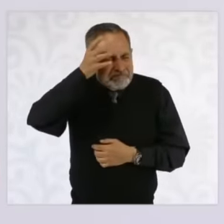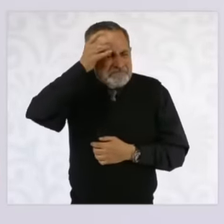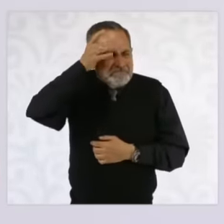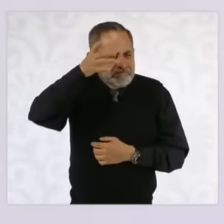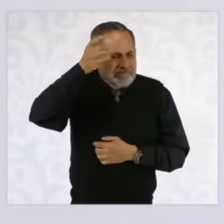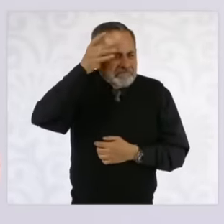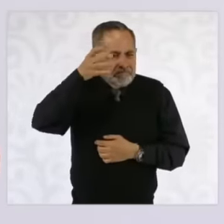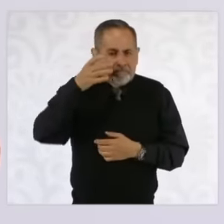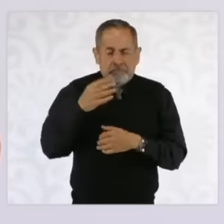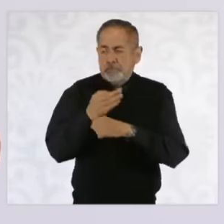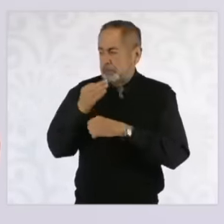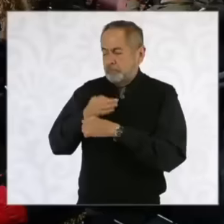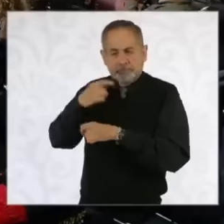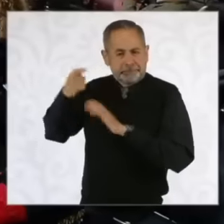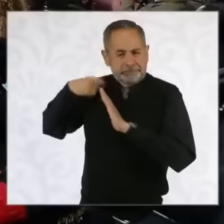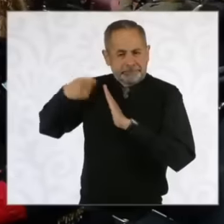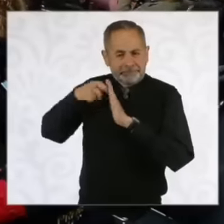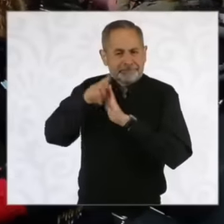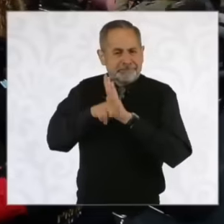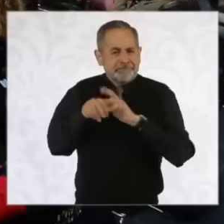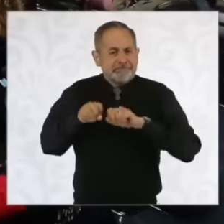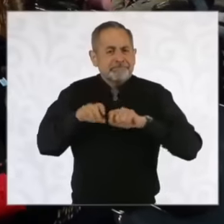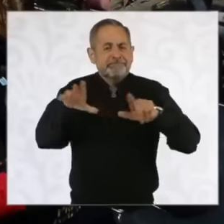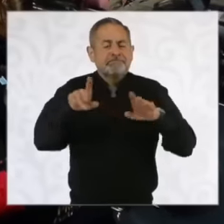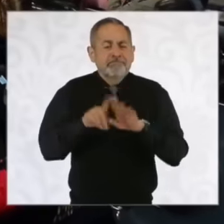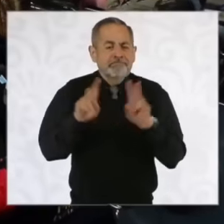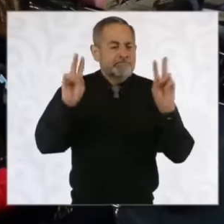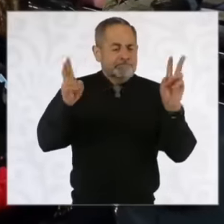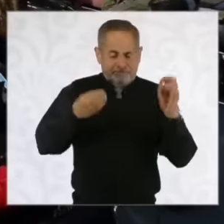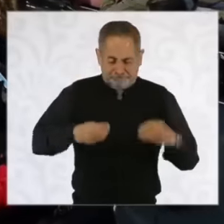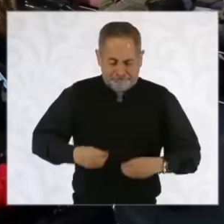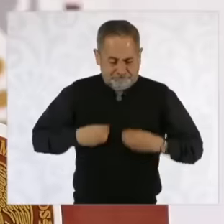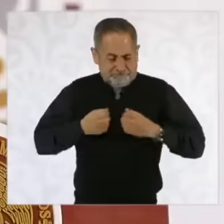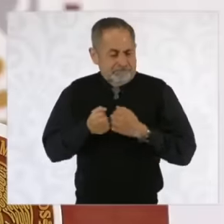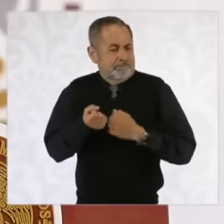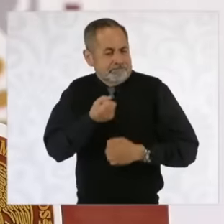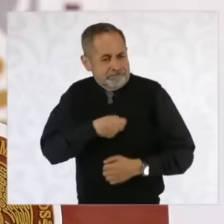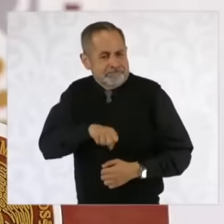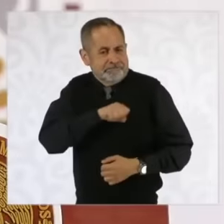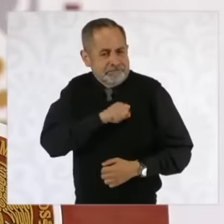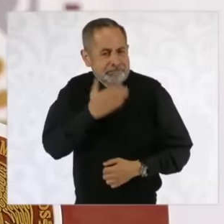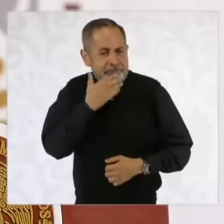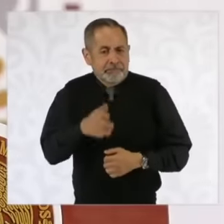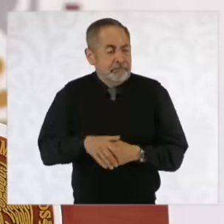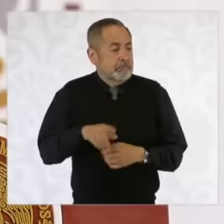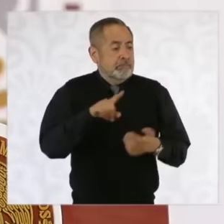by the way, we are going to show a video of healthy lifestyle about it and they do not know that they have